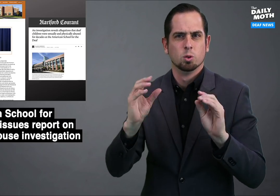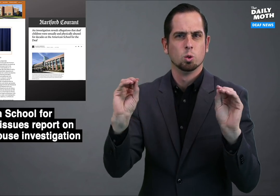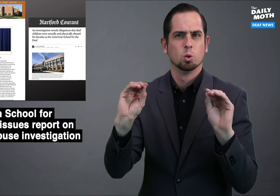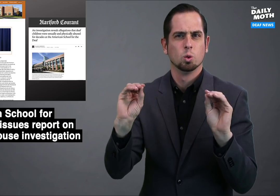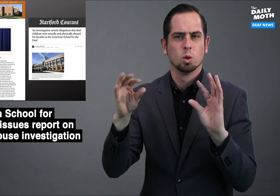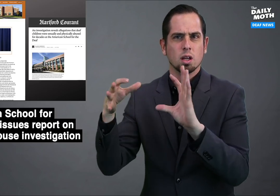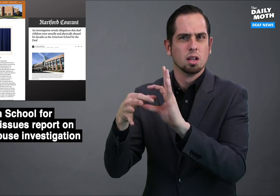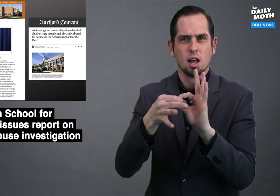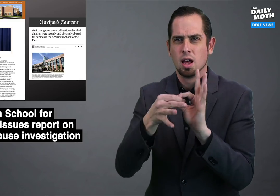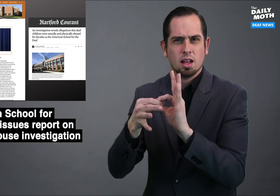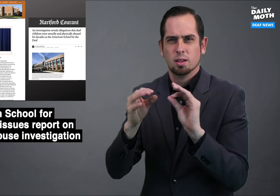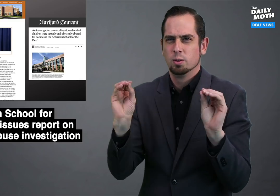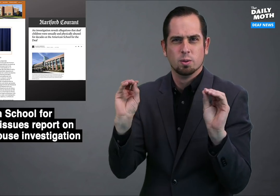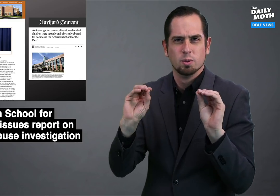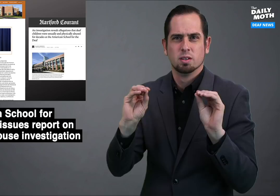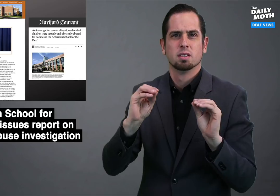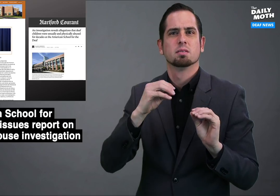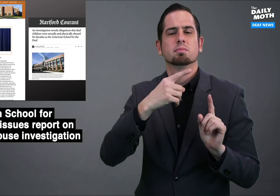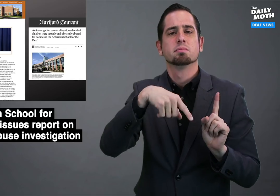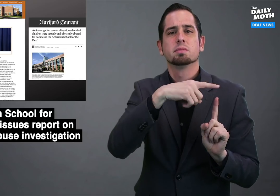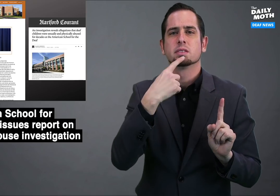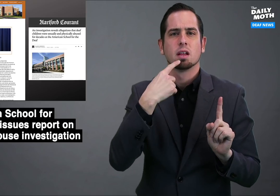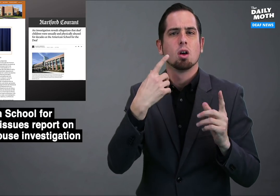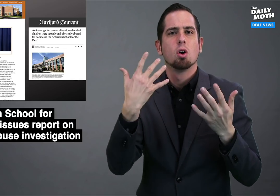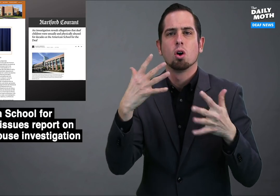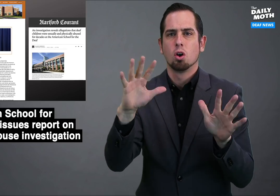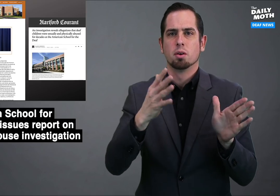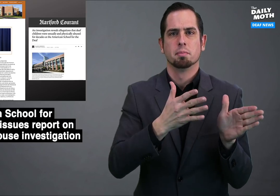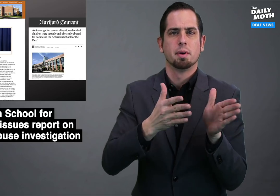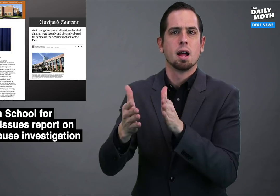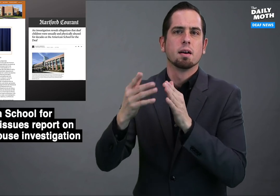there was no connection and that they already planned